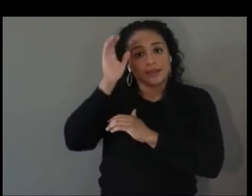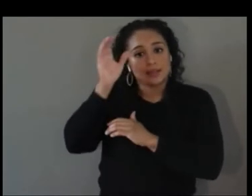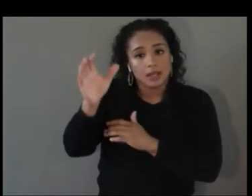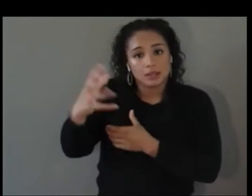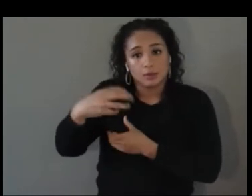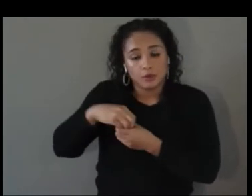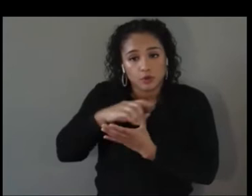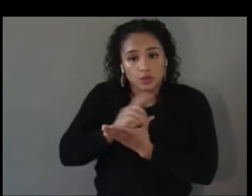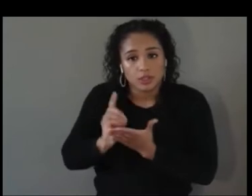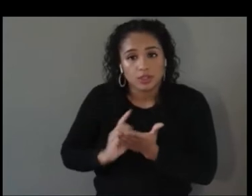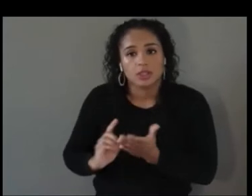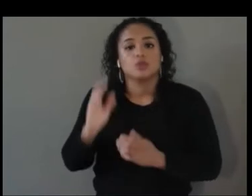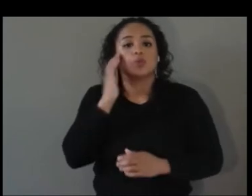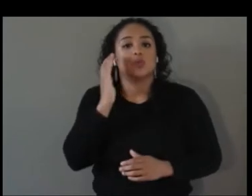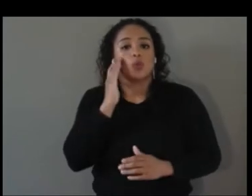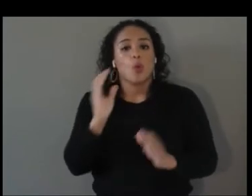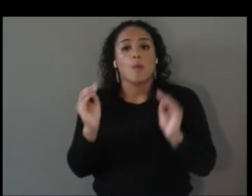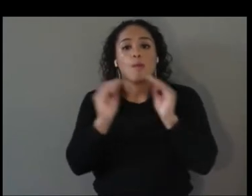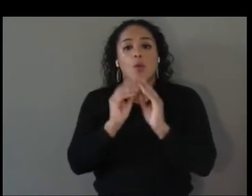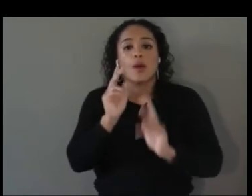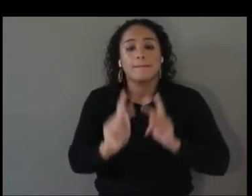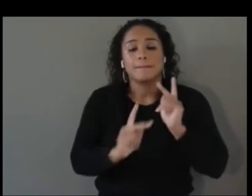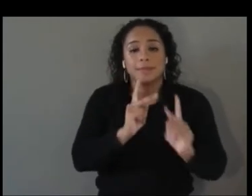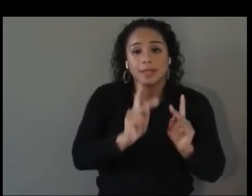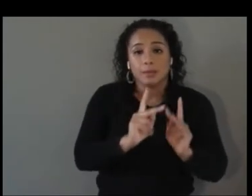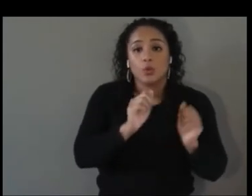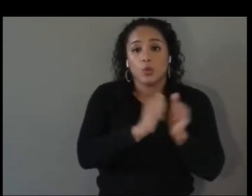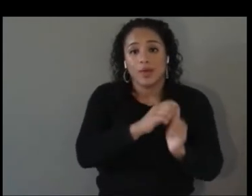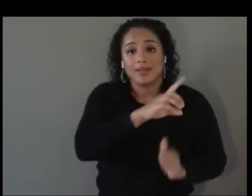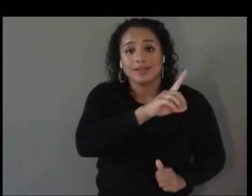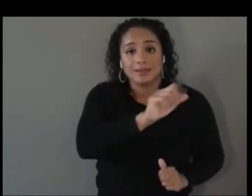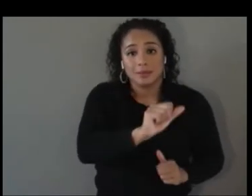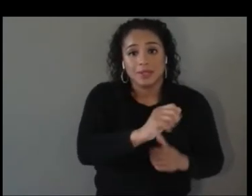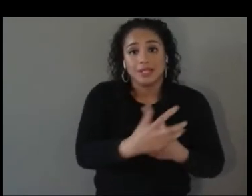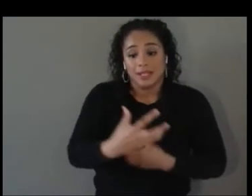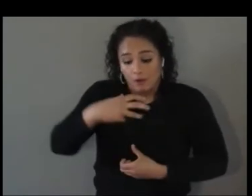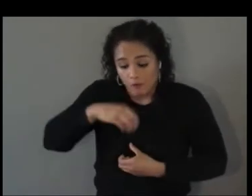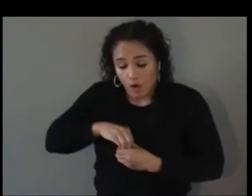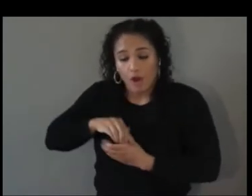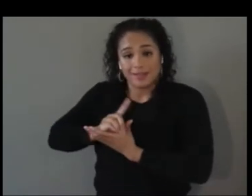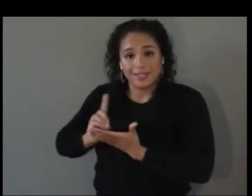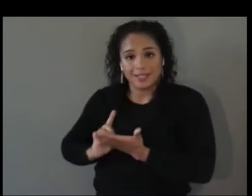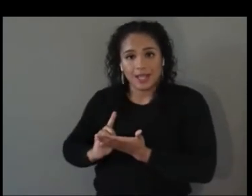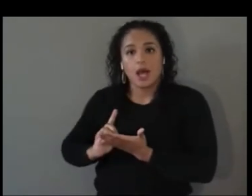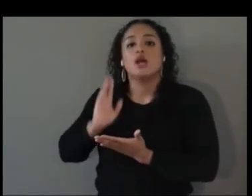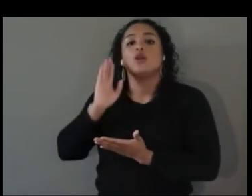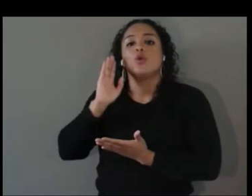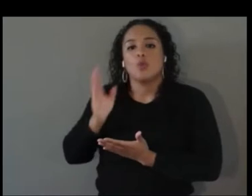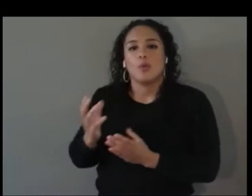technologies the more they will be inclusive which makes sense and is kind of our starting point